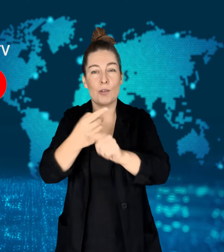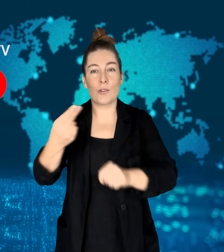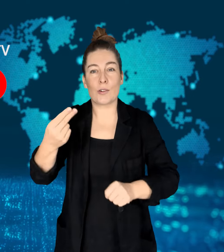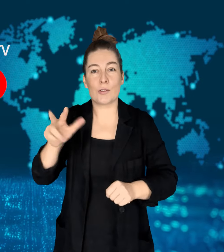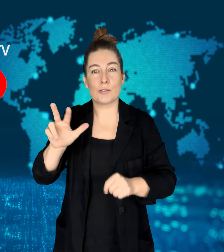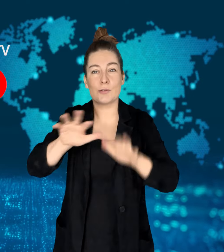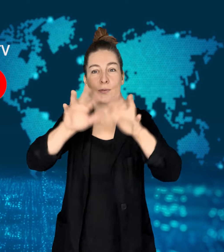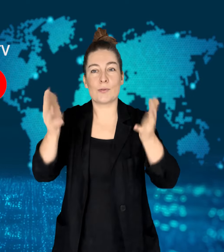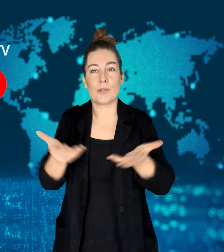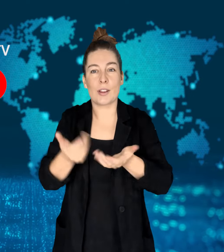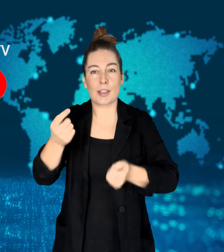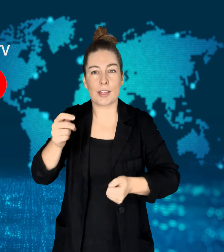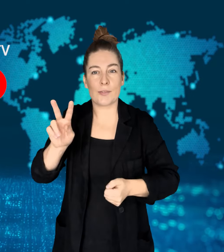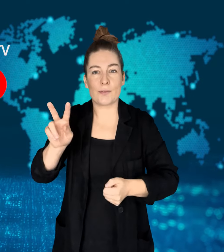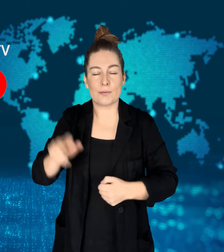to get new video updates!